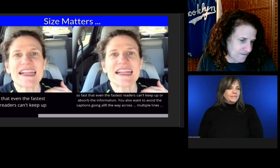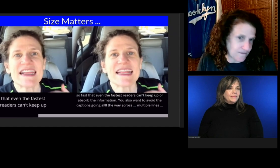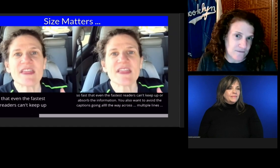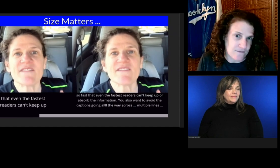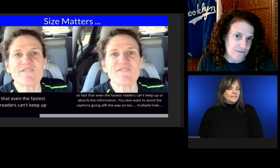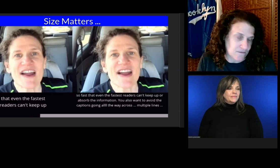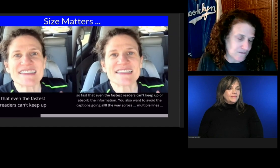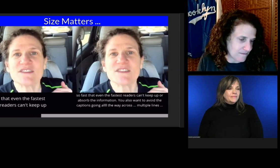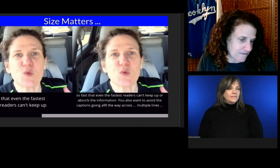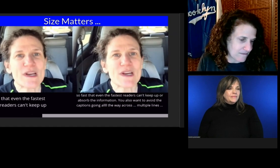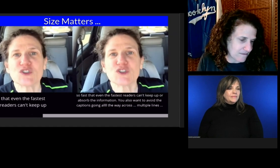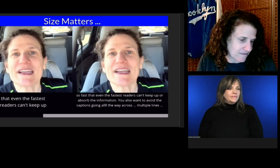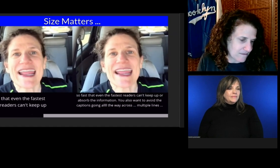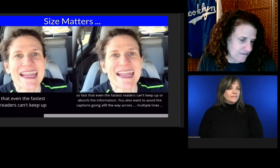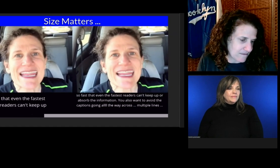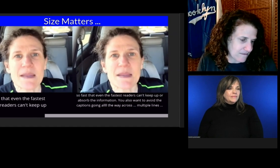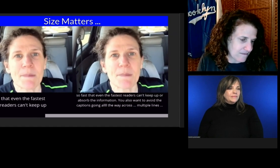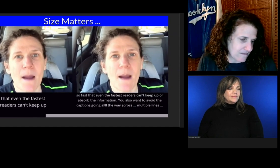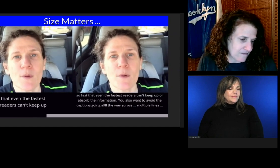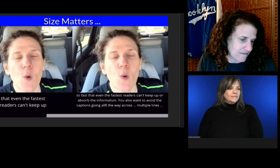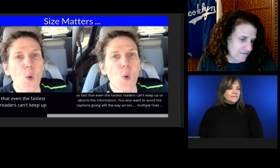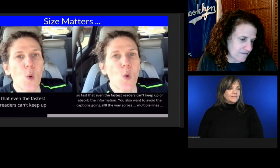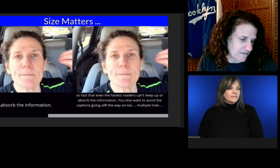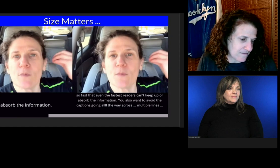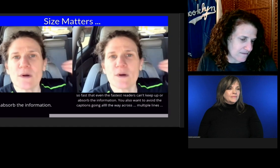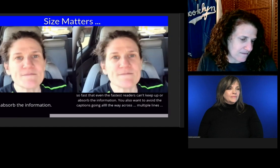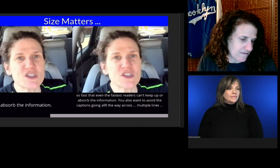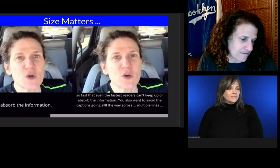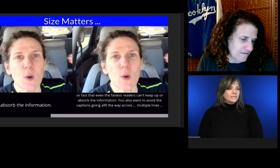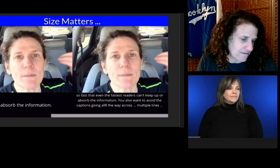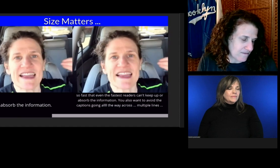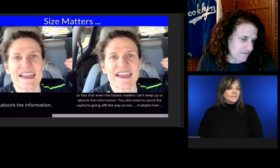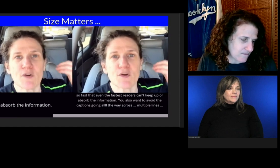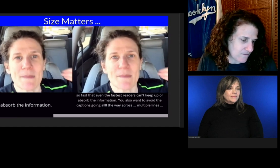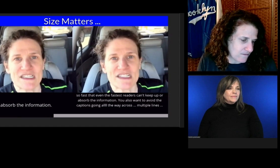That even the fastest readers can't keep up, or absorb the information.